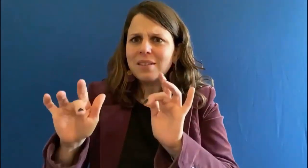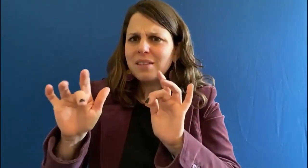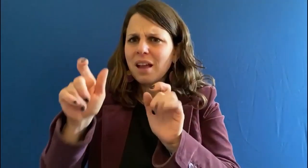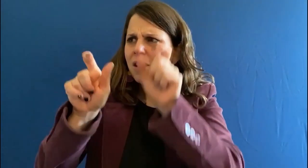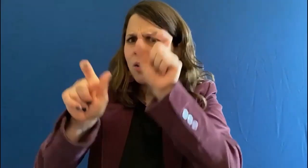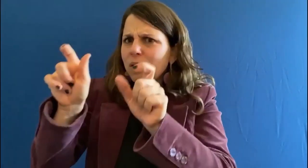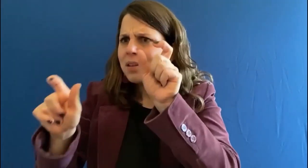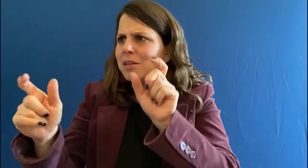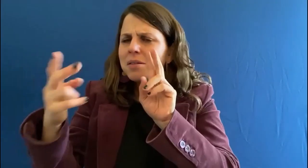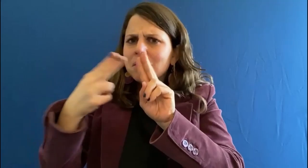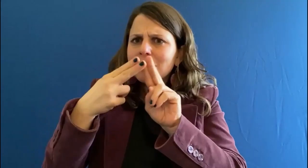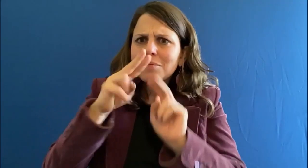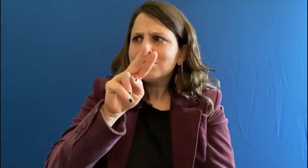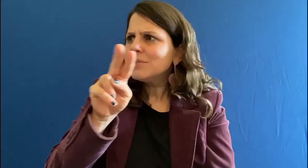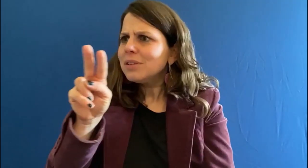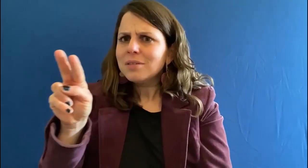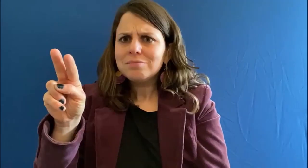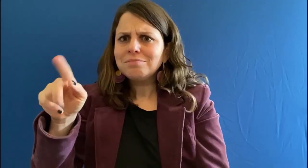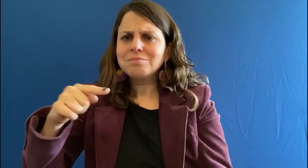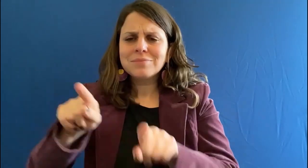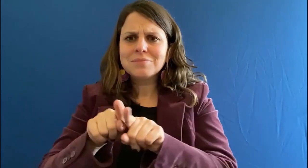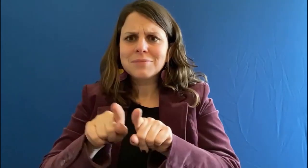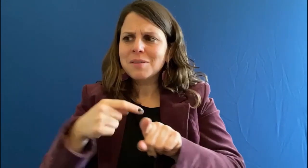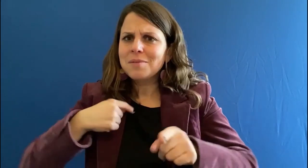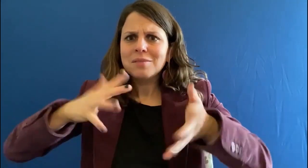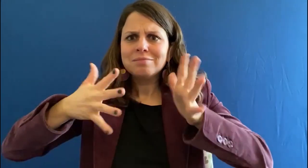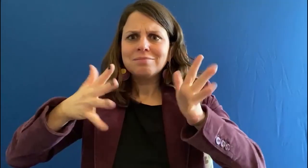Meeting people, who are deaf and sign like me, is great.